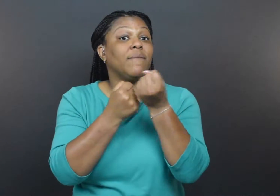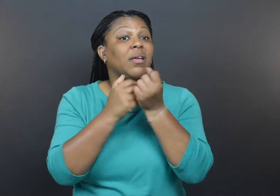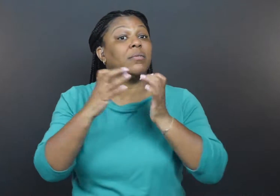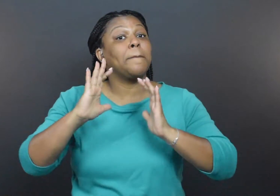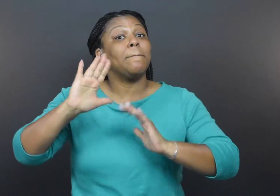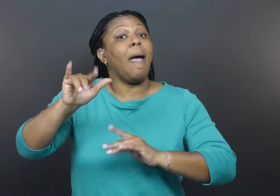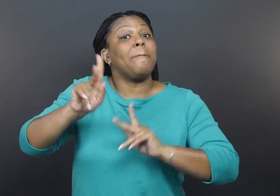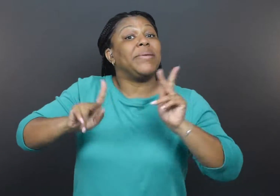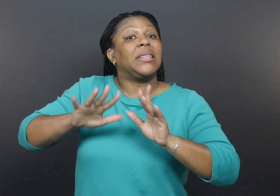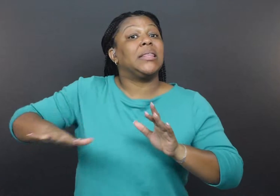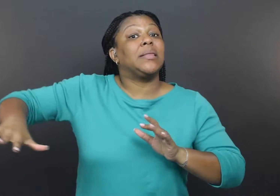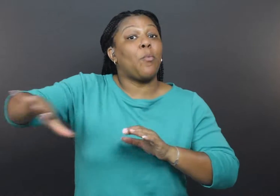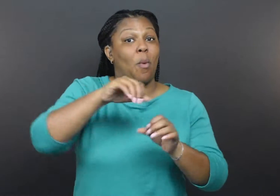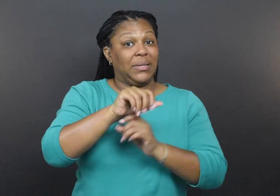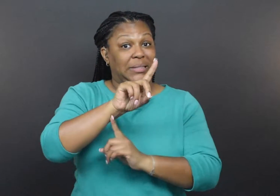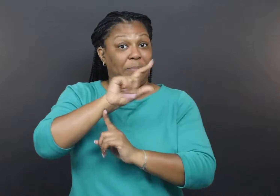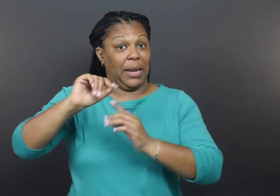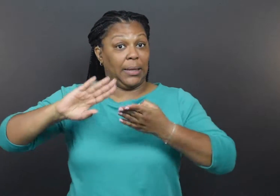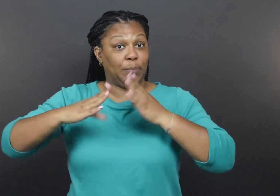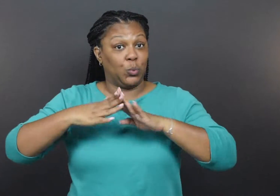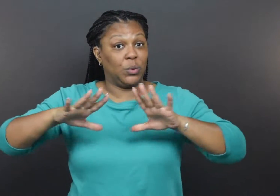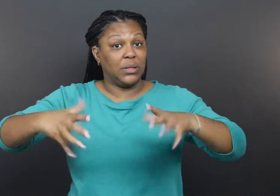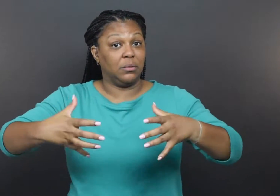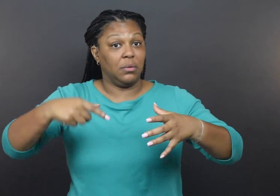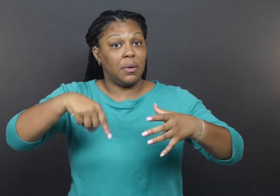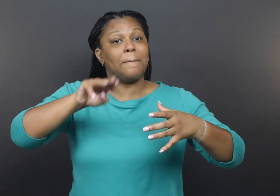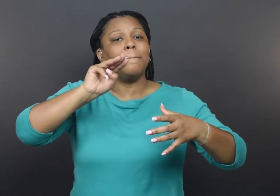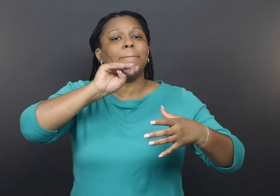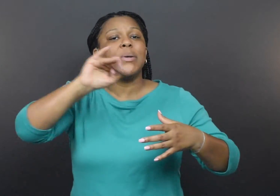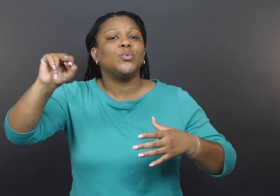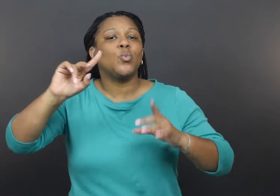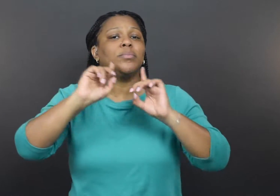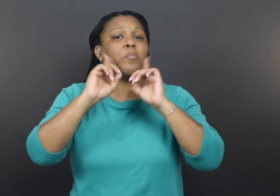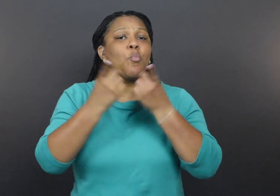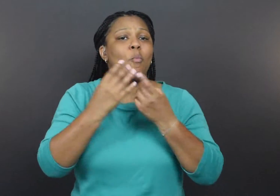Through internal and external advocacy by people in the disability community,